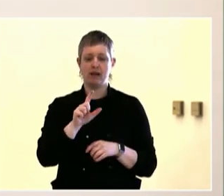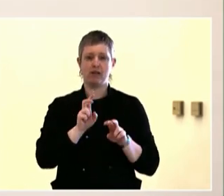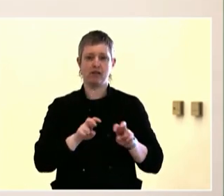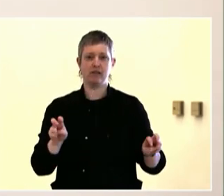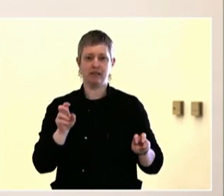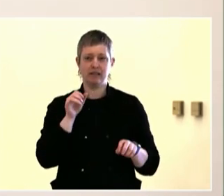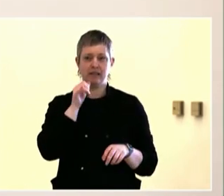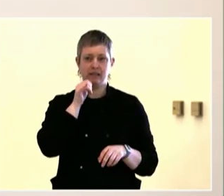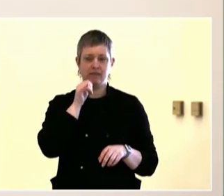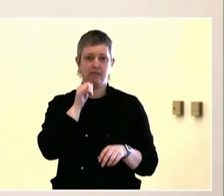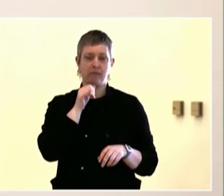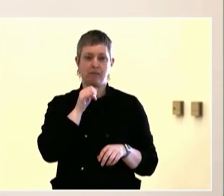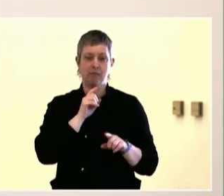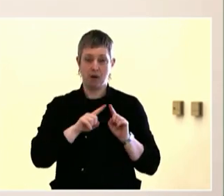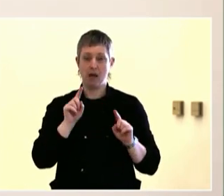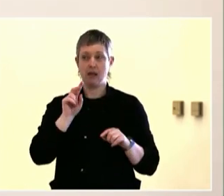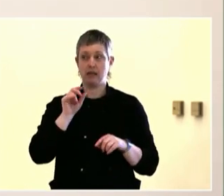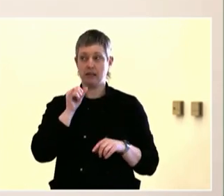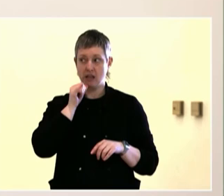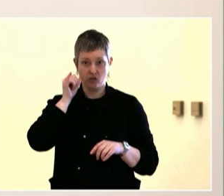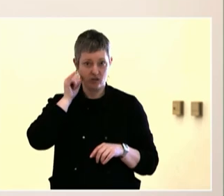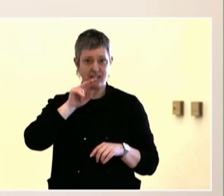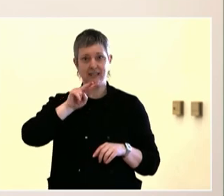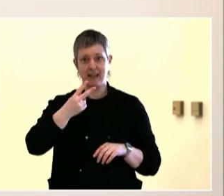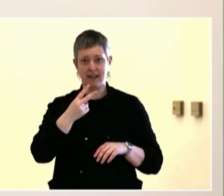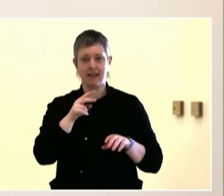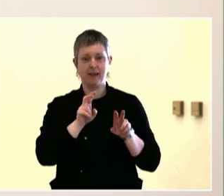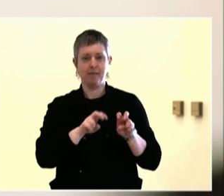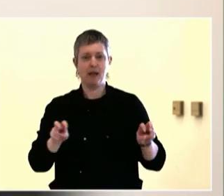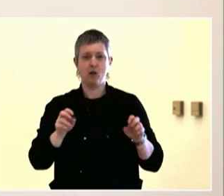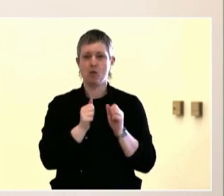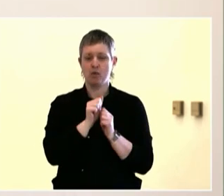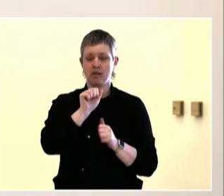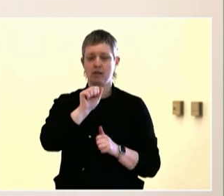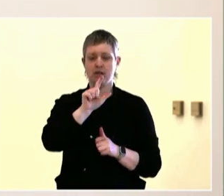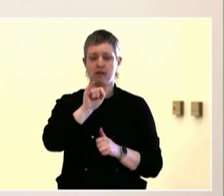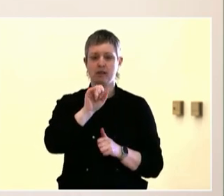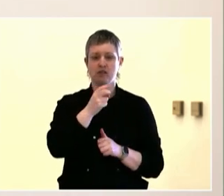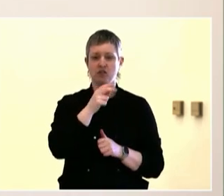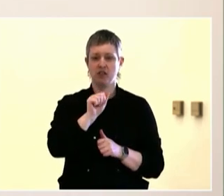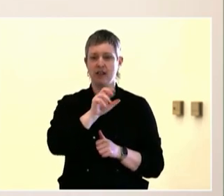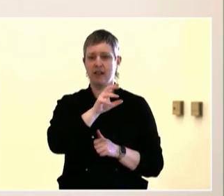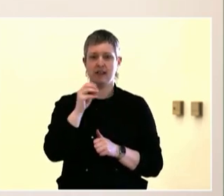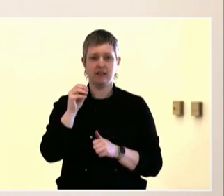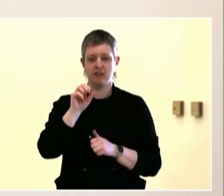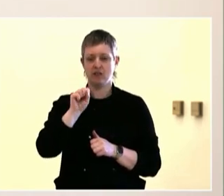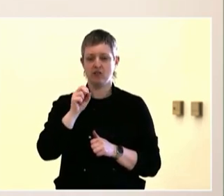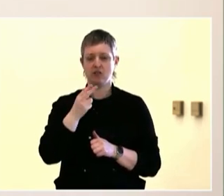Good morning, everybody, my name is Diane Odeh and I work